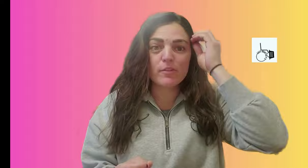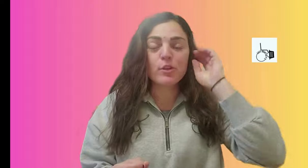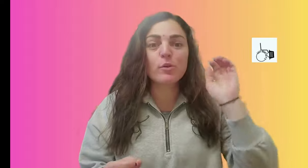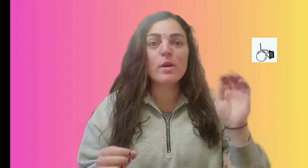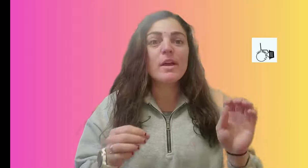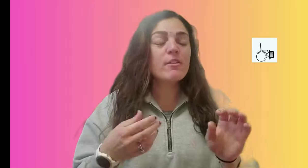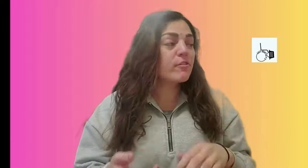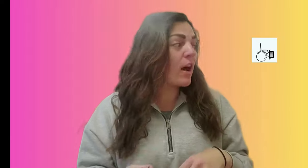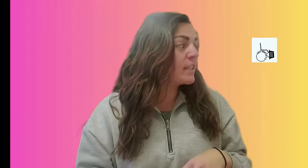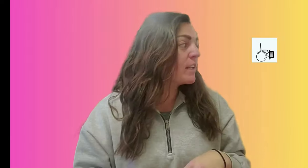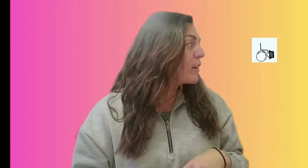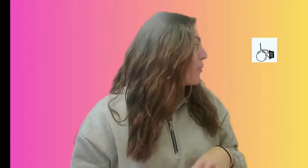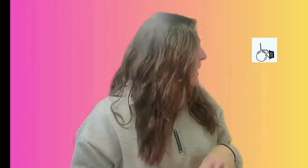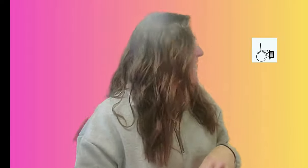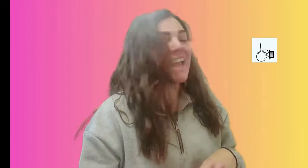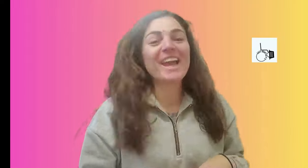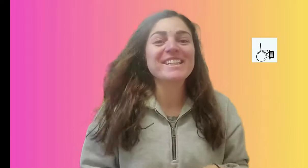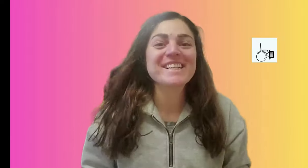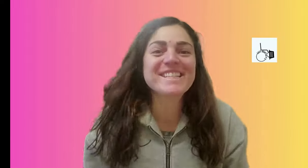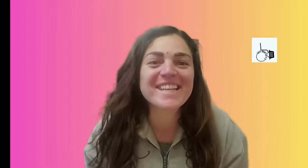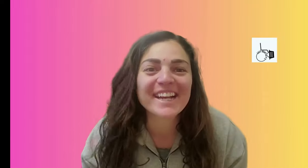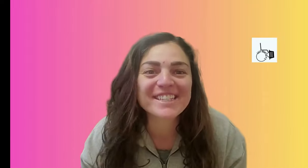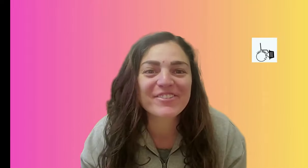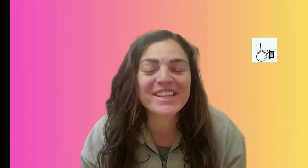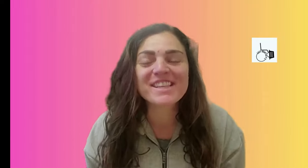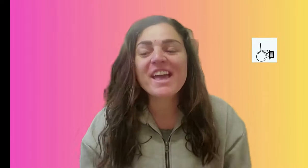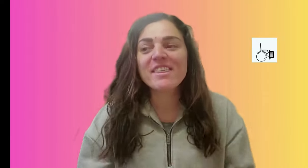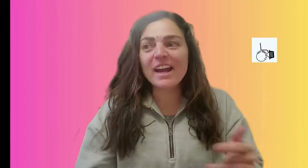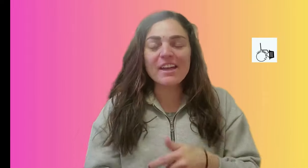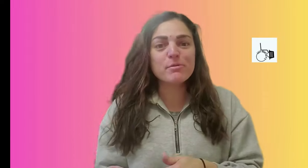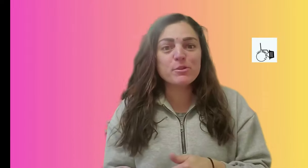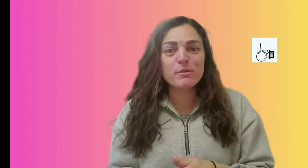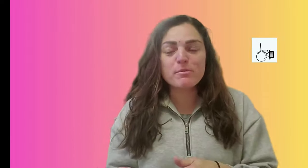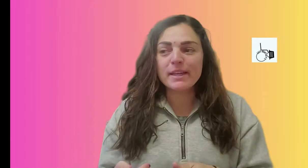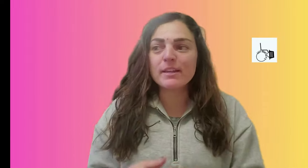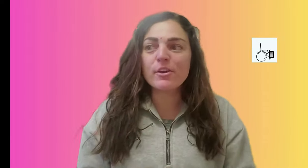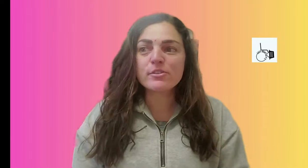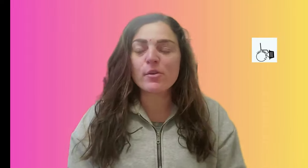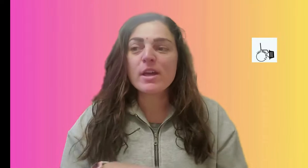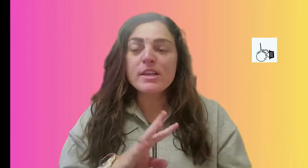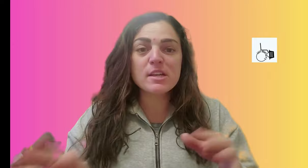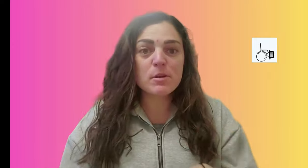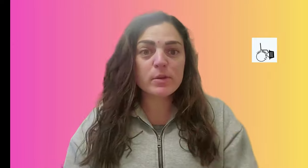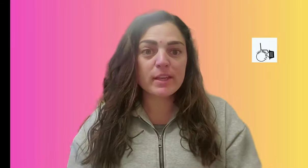of a few fun quick and easy activities that I have been doing with my kiddos so some are